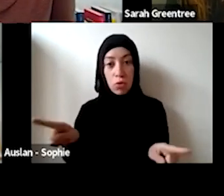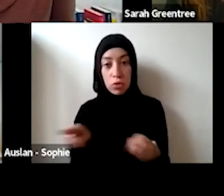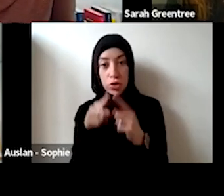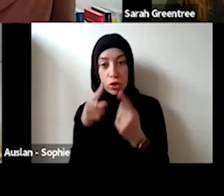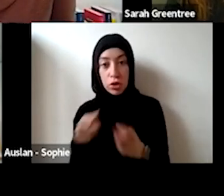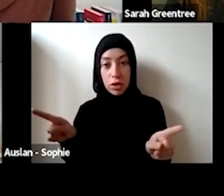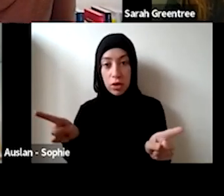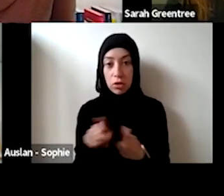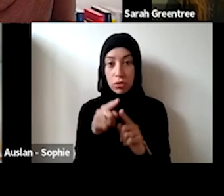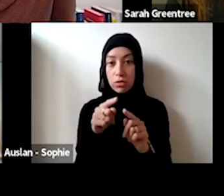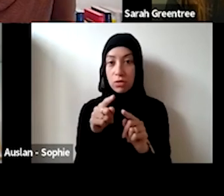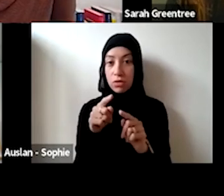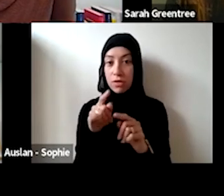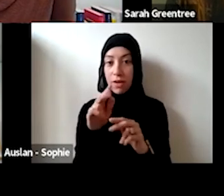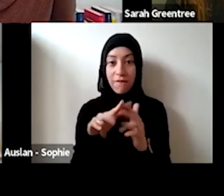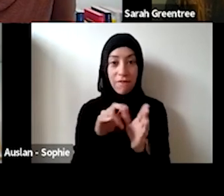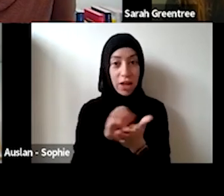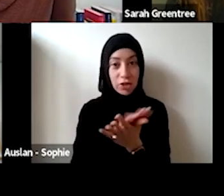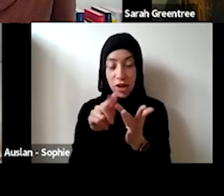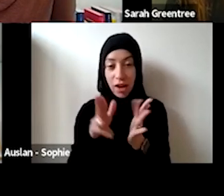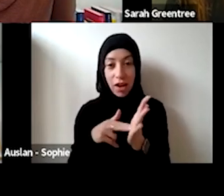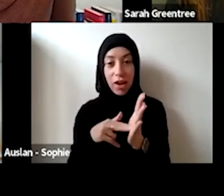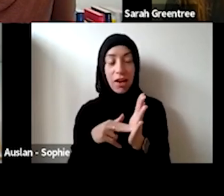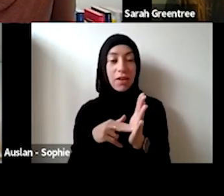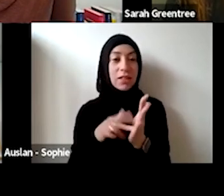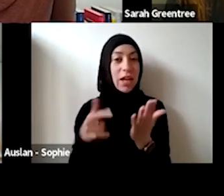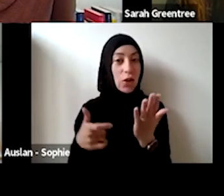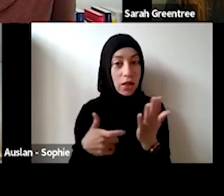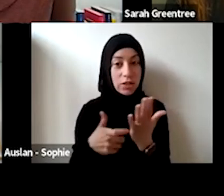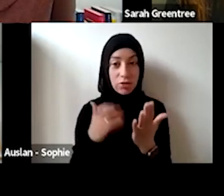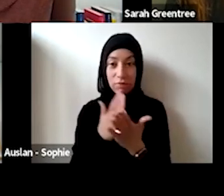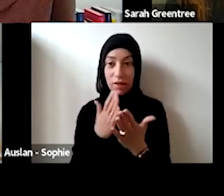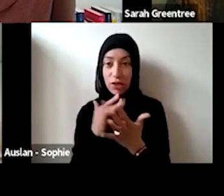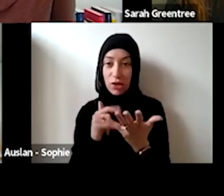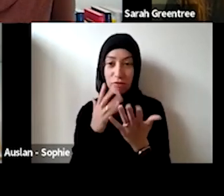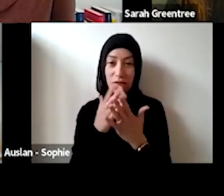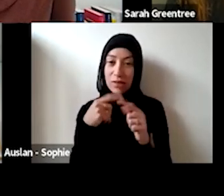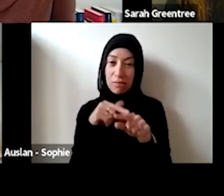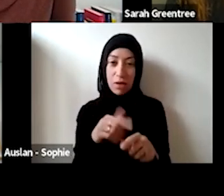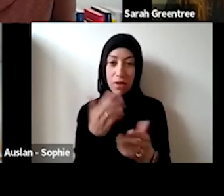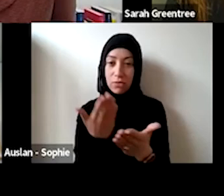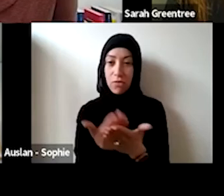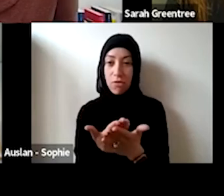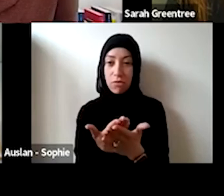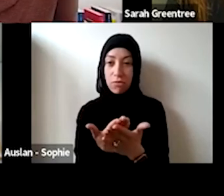What are you talking though? I guess they So I guess it would really sort of depend on what? could sort of span from music, to fashion, to technology. So I guess it would